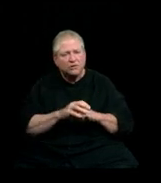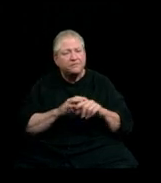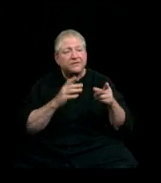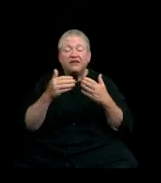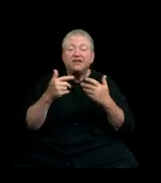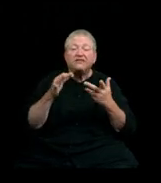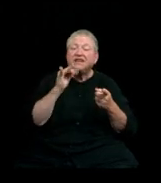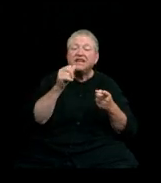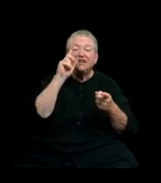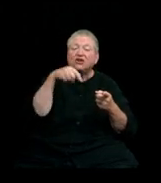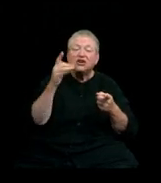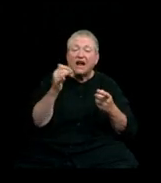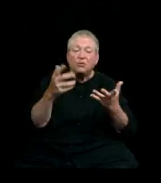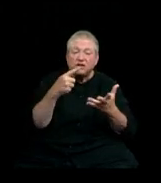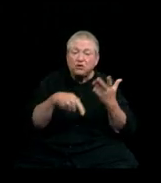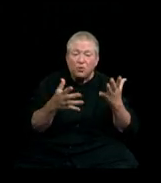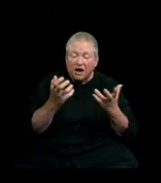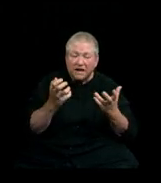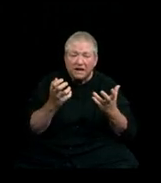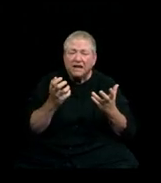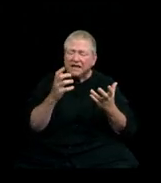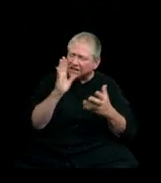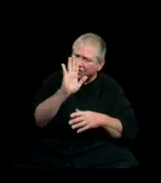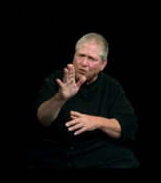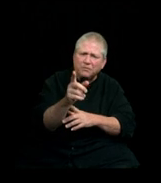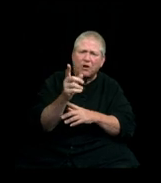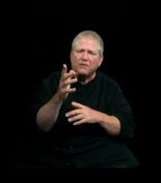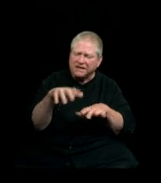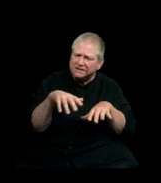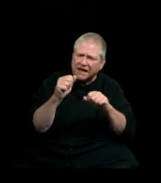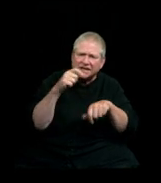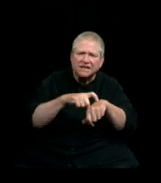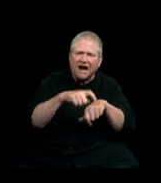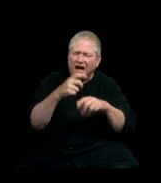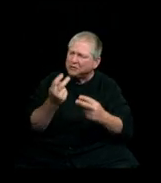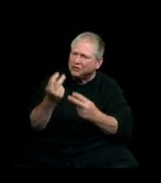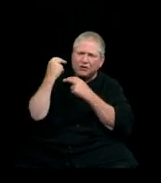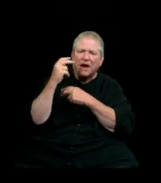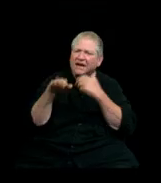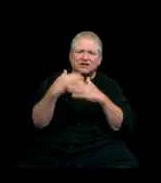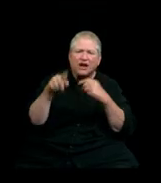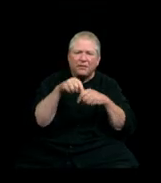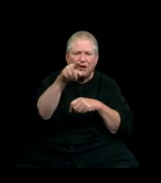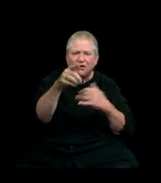this is still your moment and I really hope you take the time to reflect on that. This is all about you right now! The friends you made,